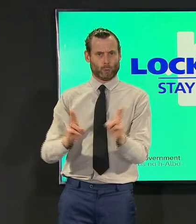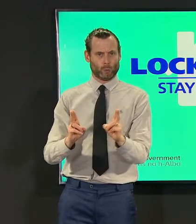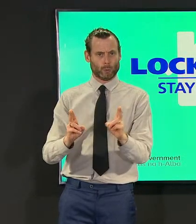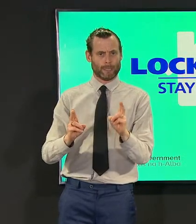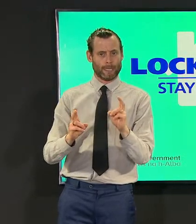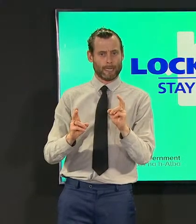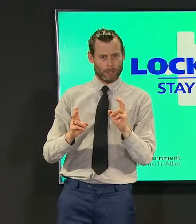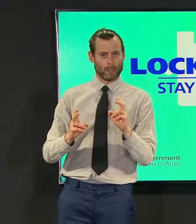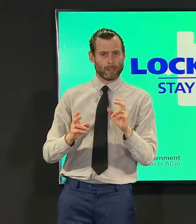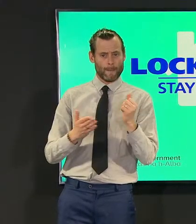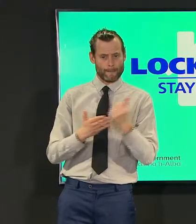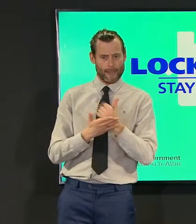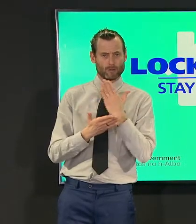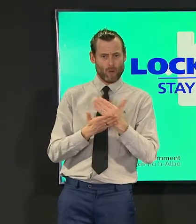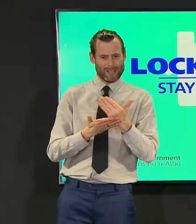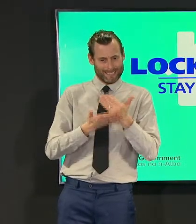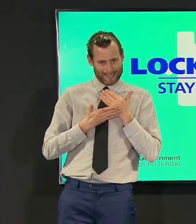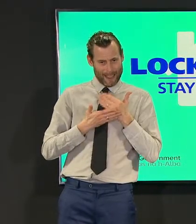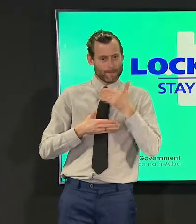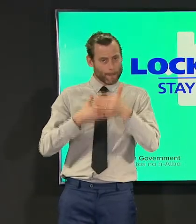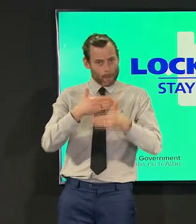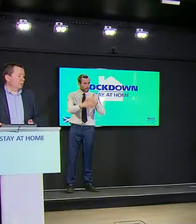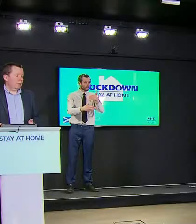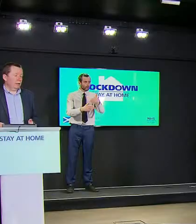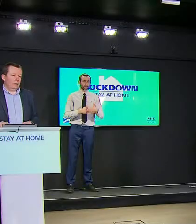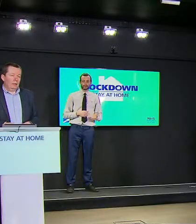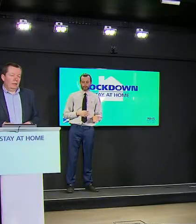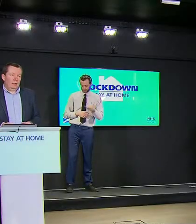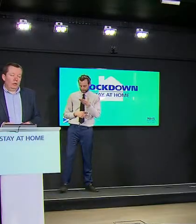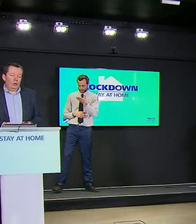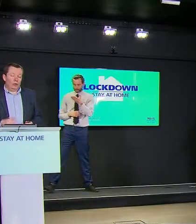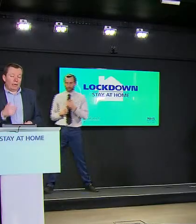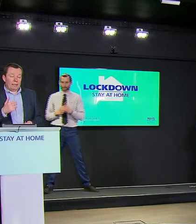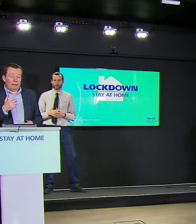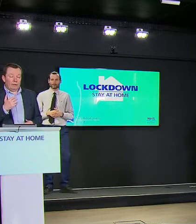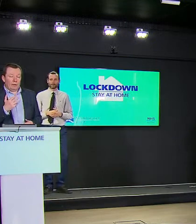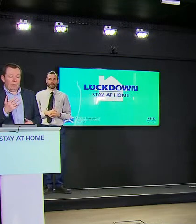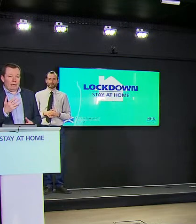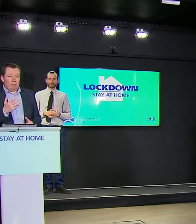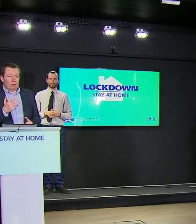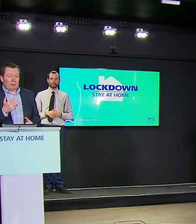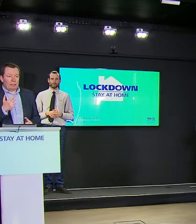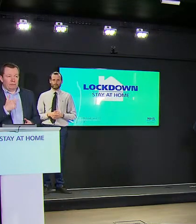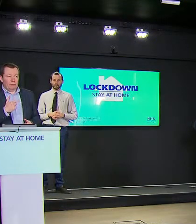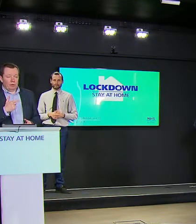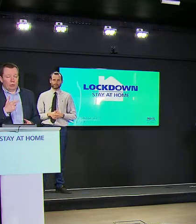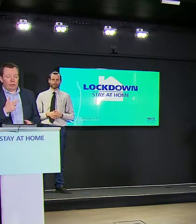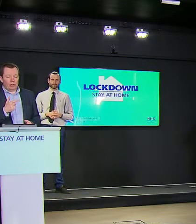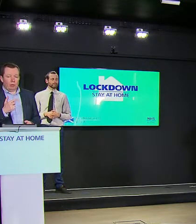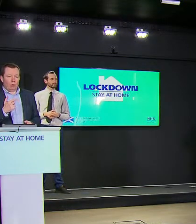steer our countries through that jason so i can tell you from my perspective for question number